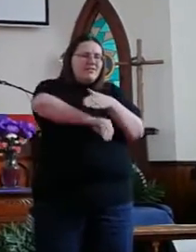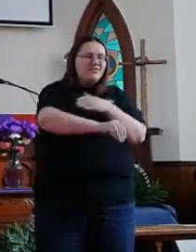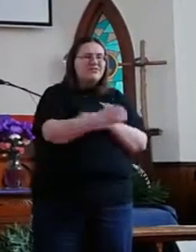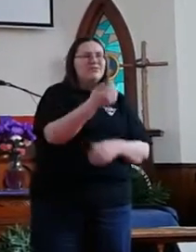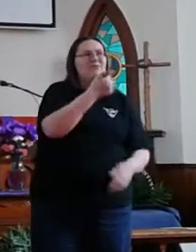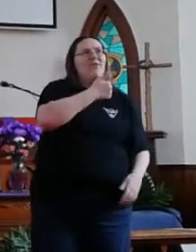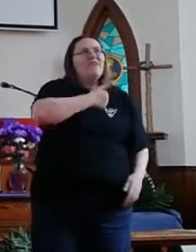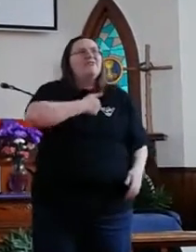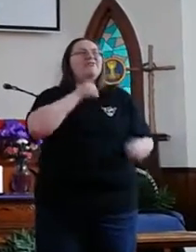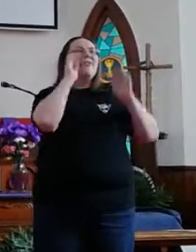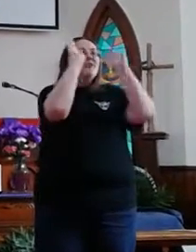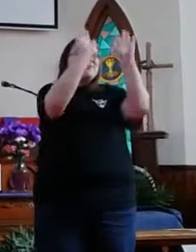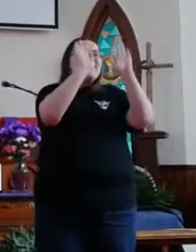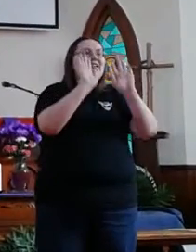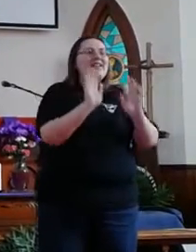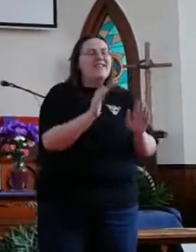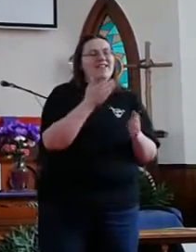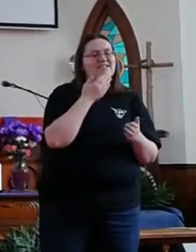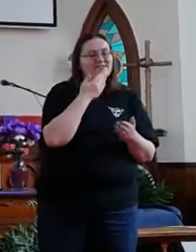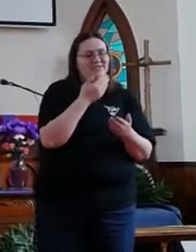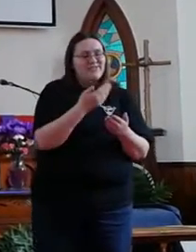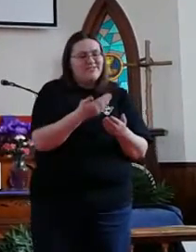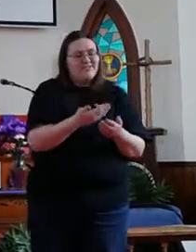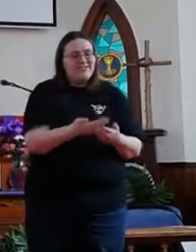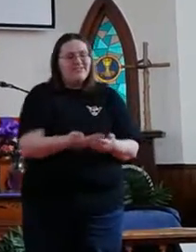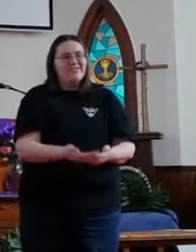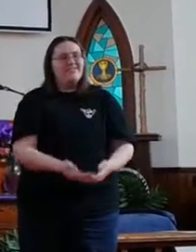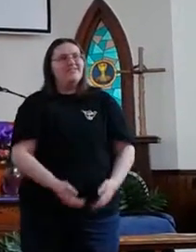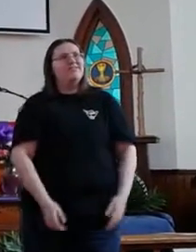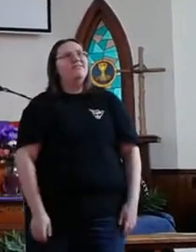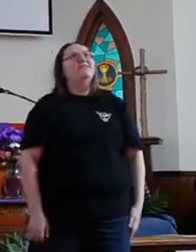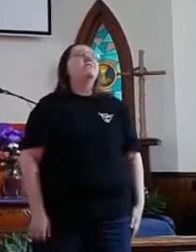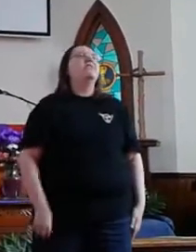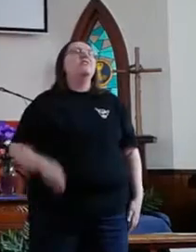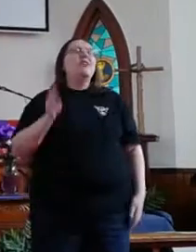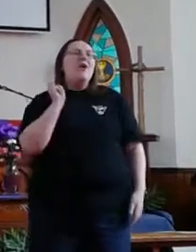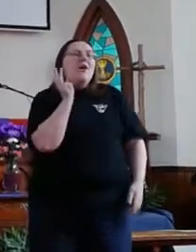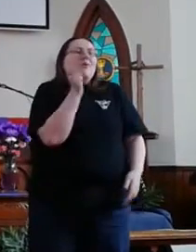Into our soul's greatest good